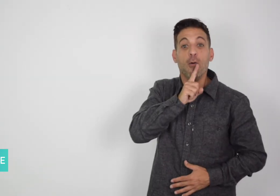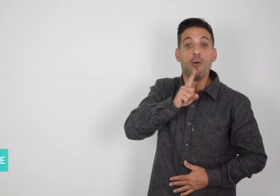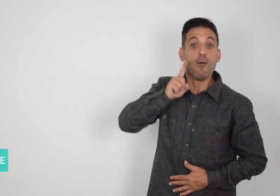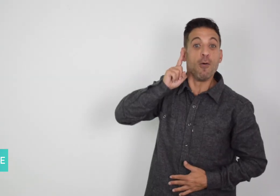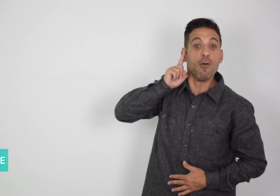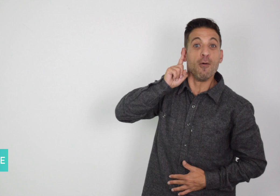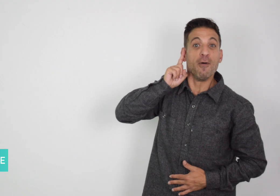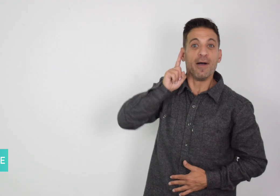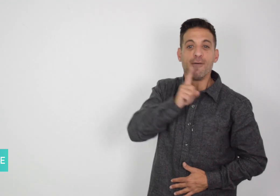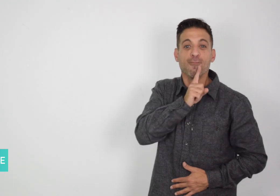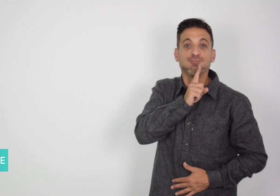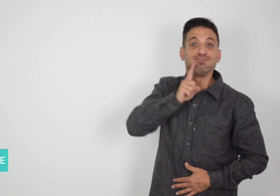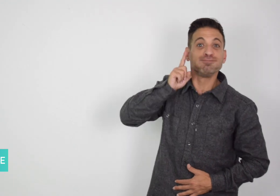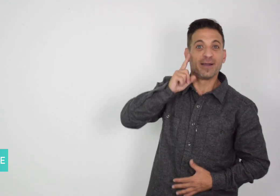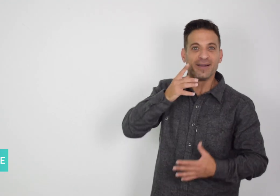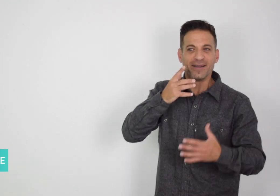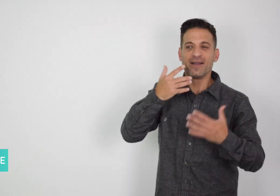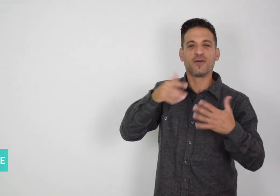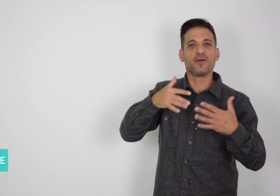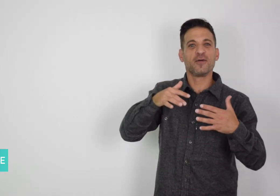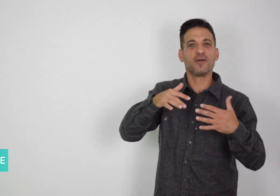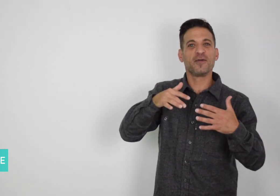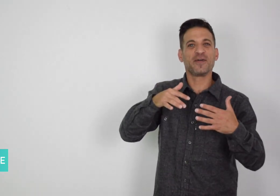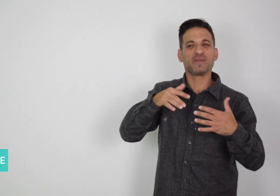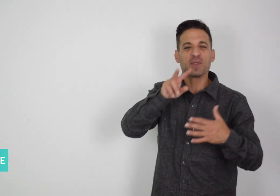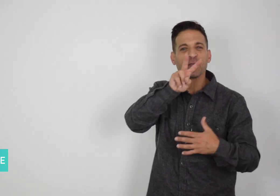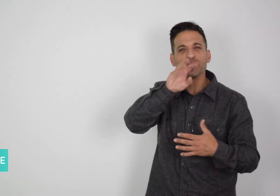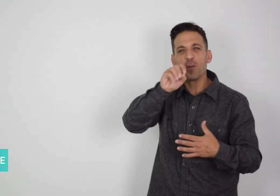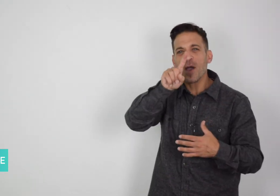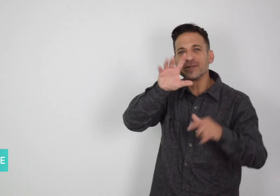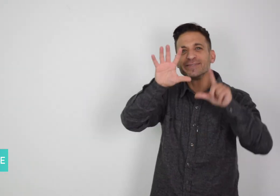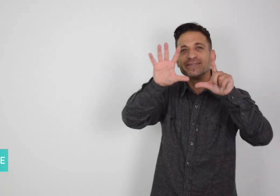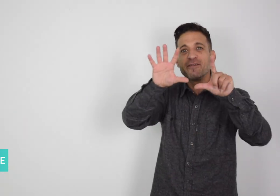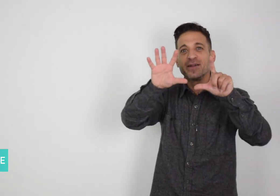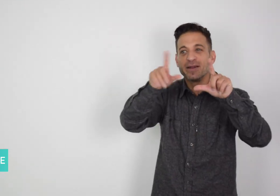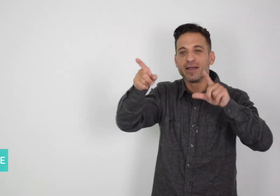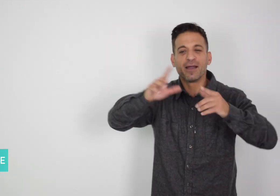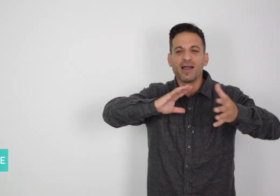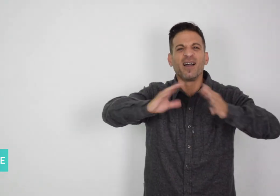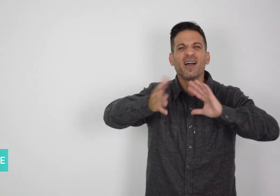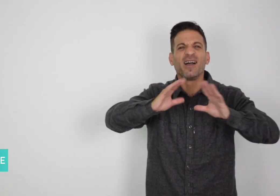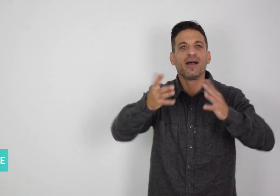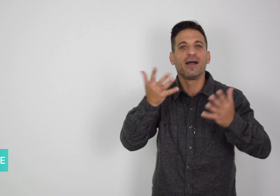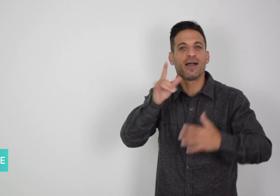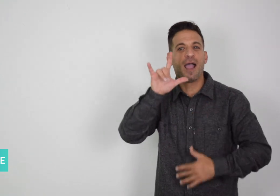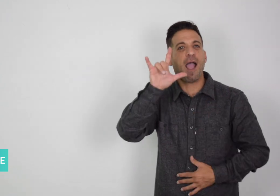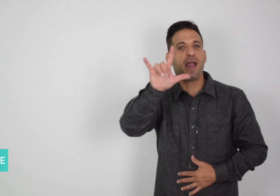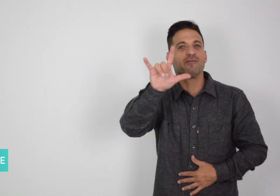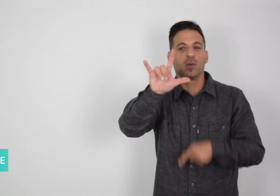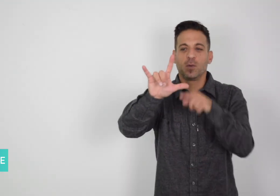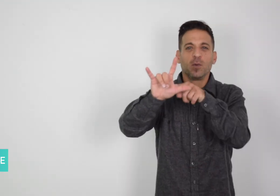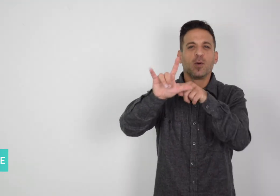the word “Deaf”. In 2017, the sign for “I Love You”